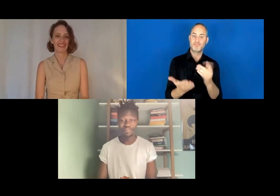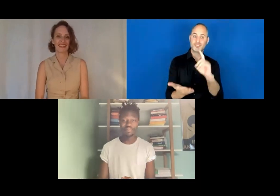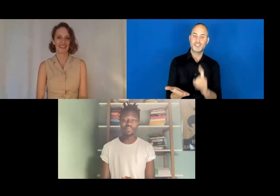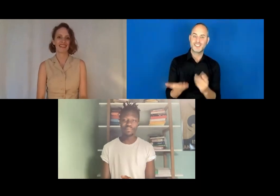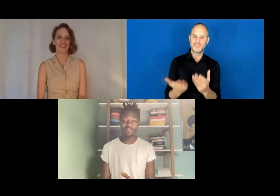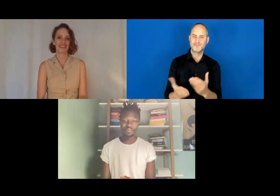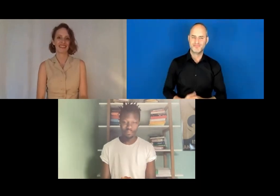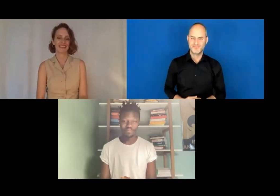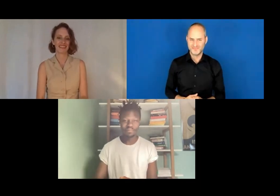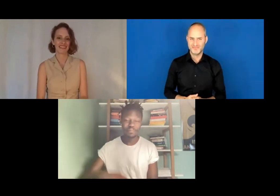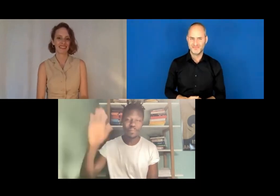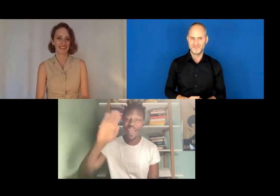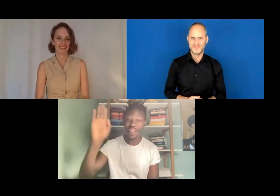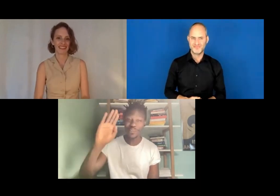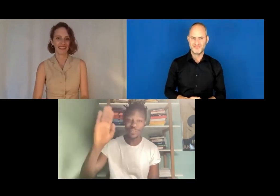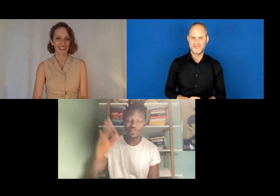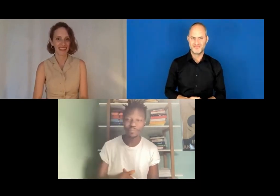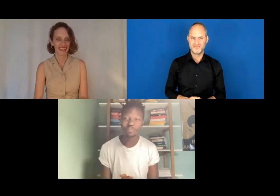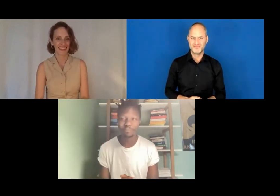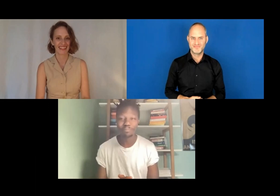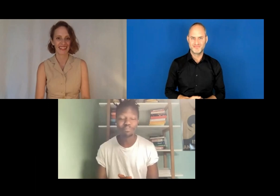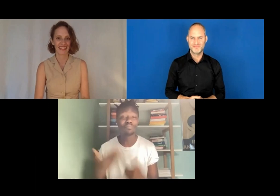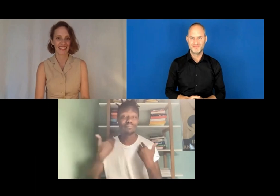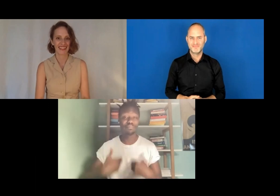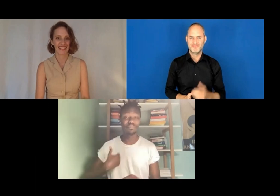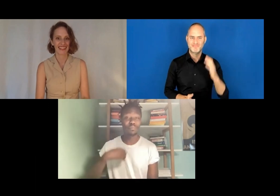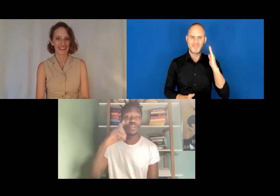So, hello to Dodzi, again.